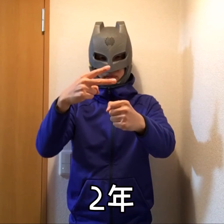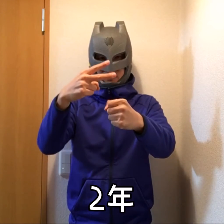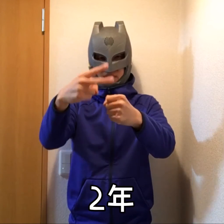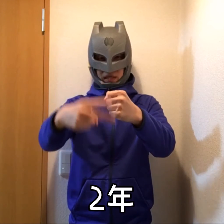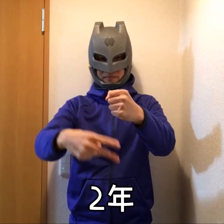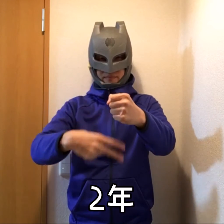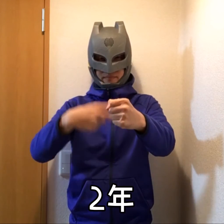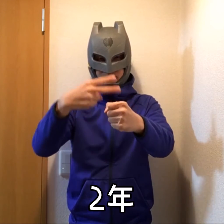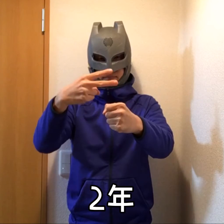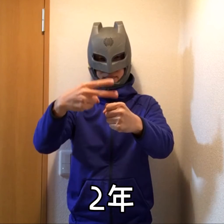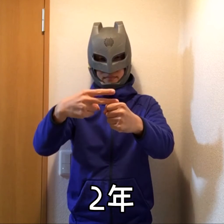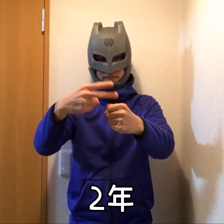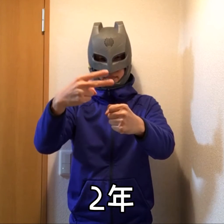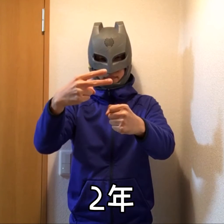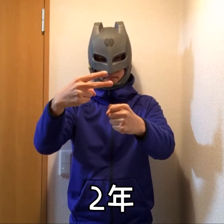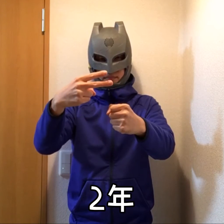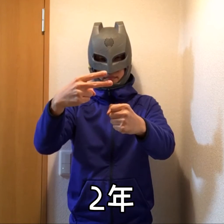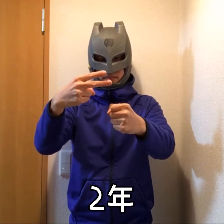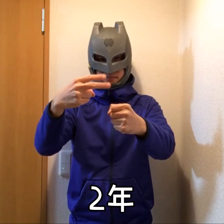2 years